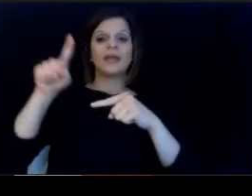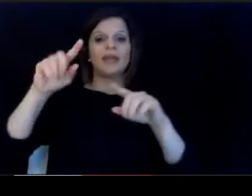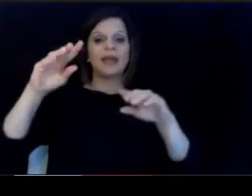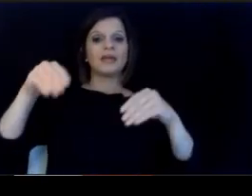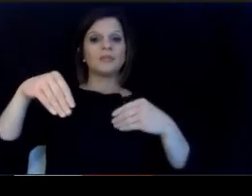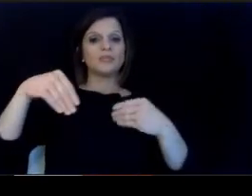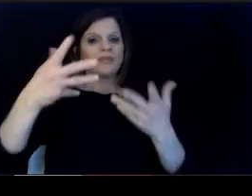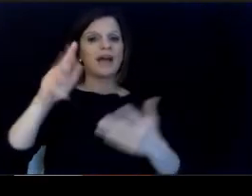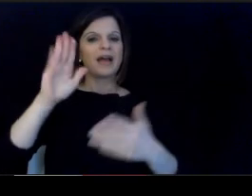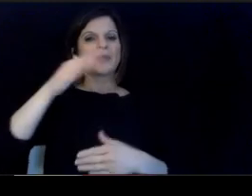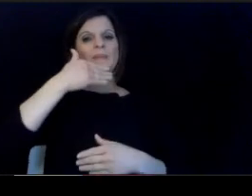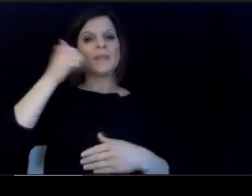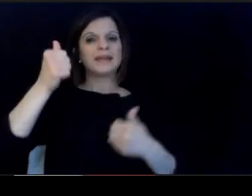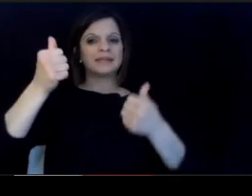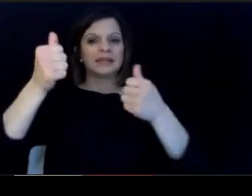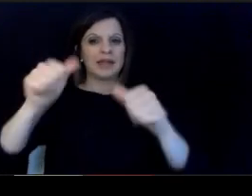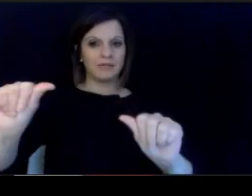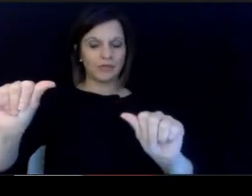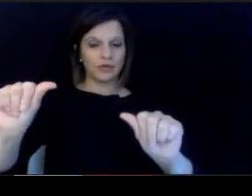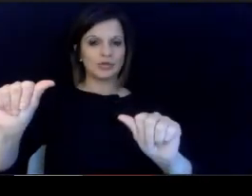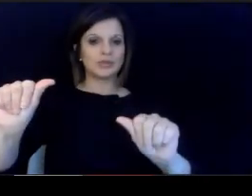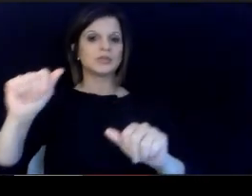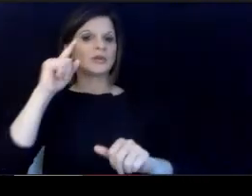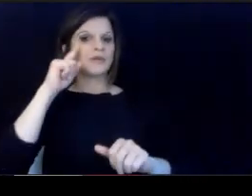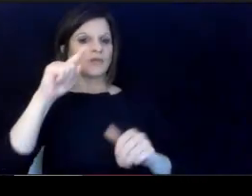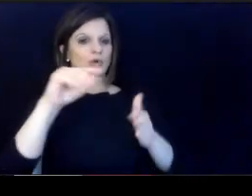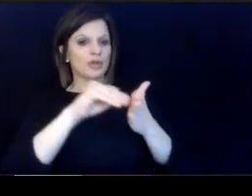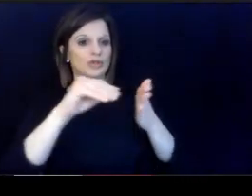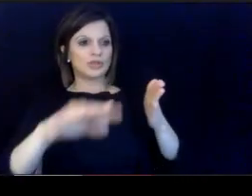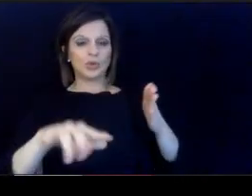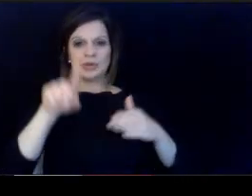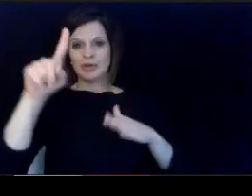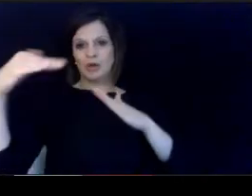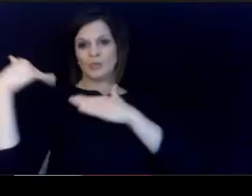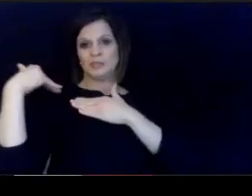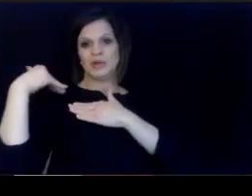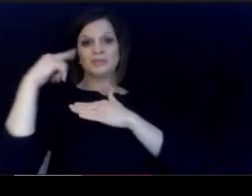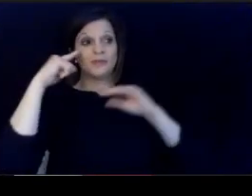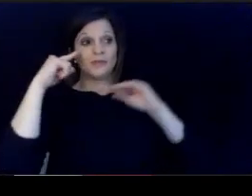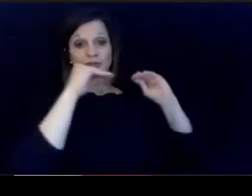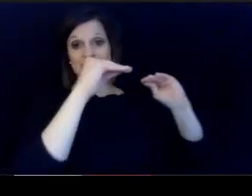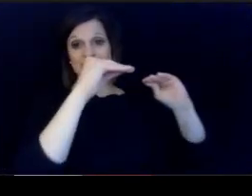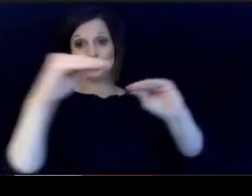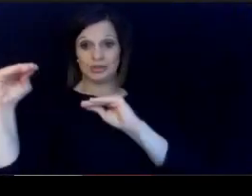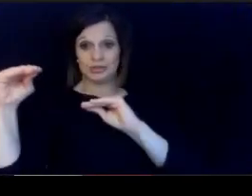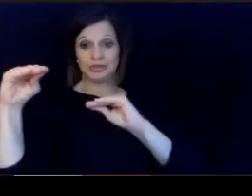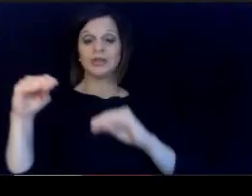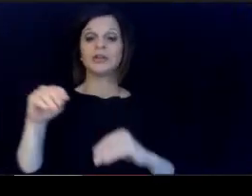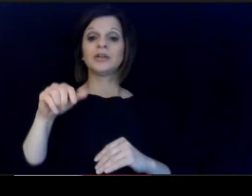Efforts for the students that they are responsible. for instructing so this effort.